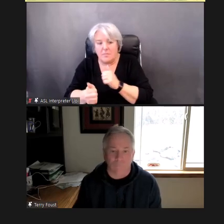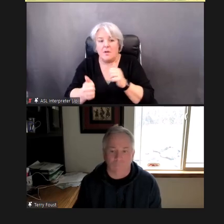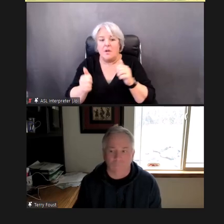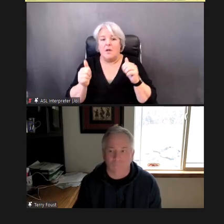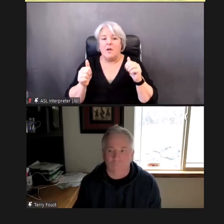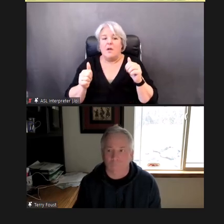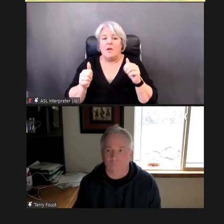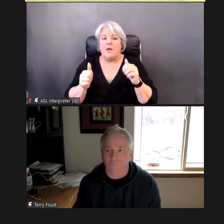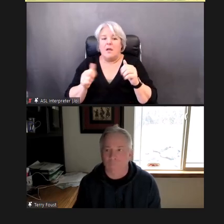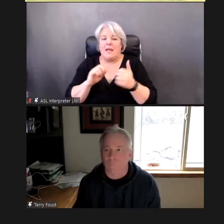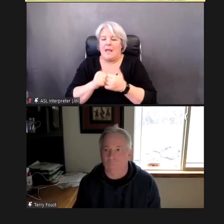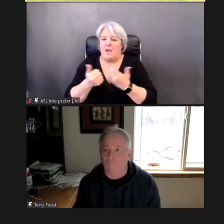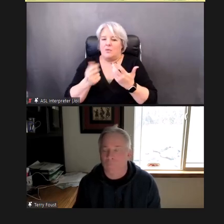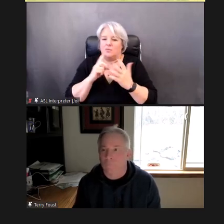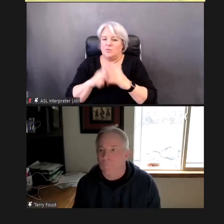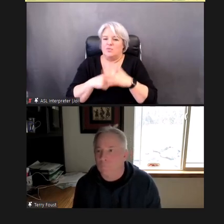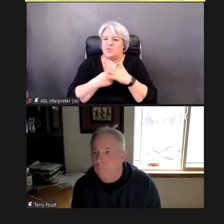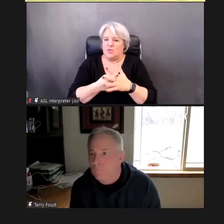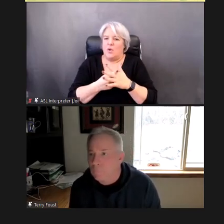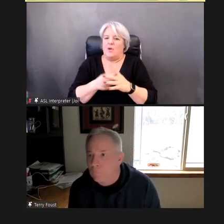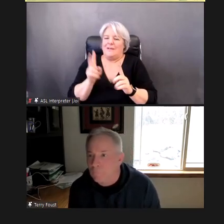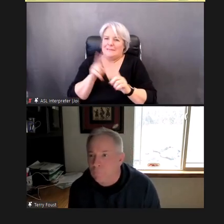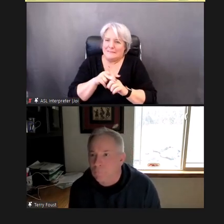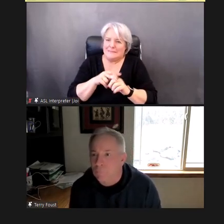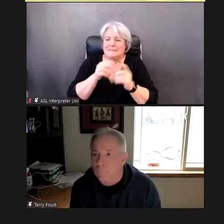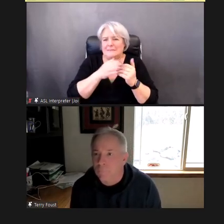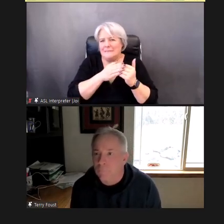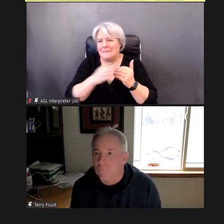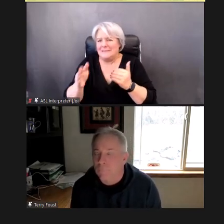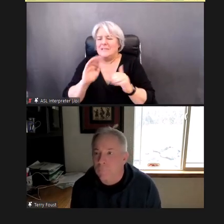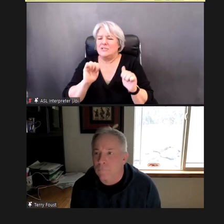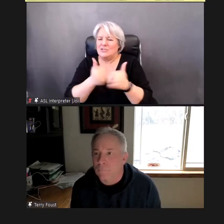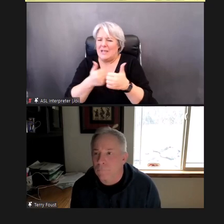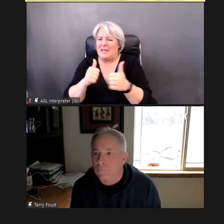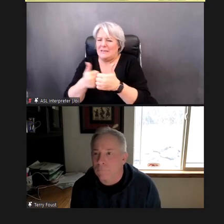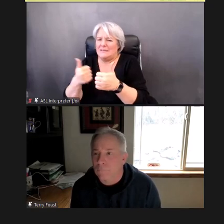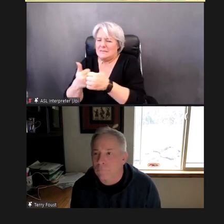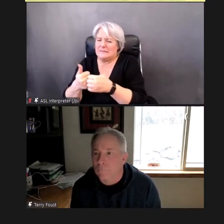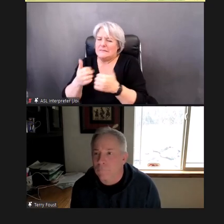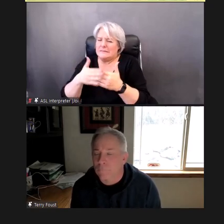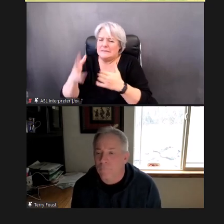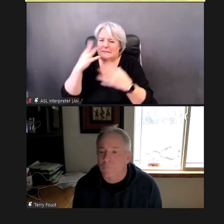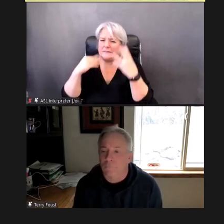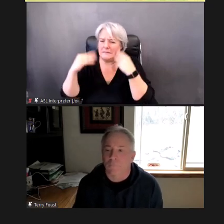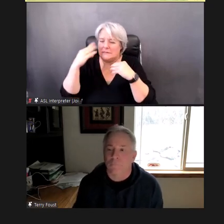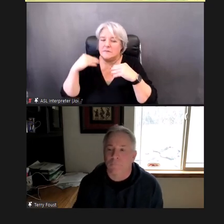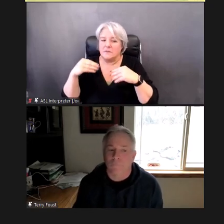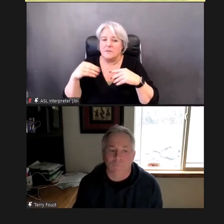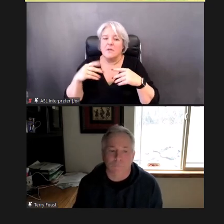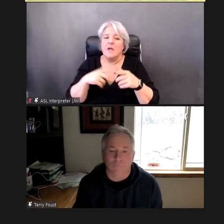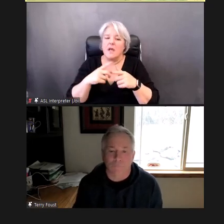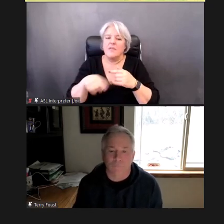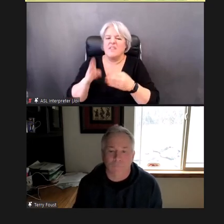that go along with that. And then we'll wrap up by talking about some of our technical